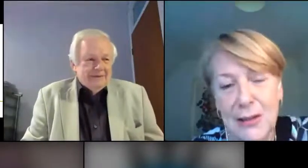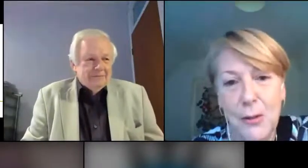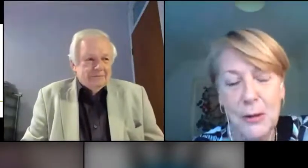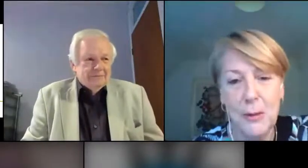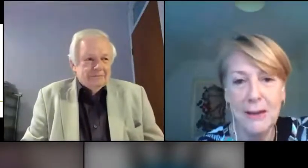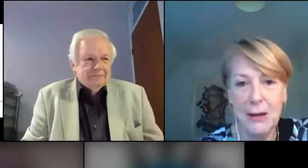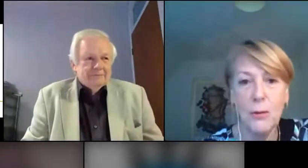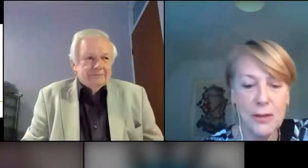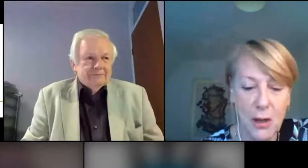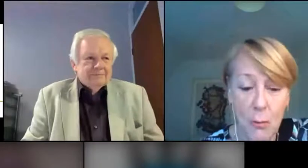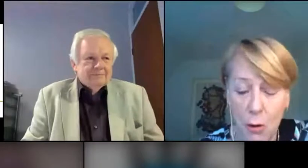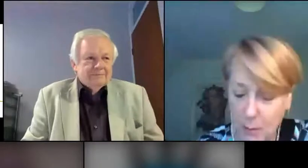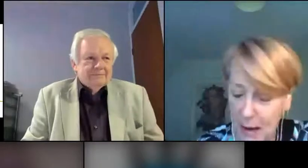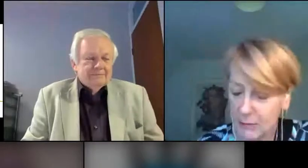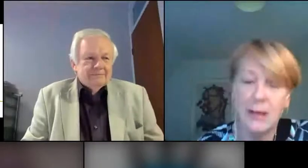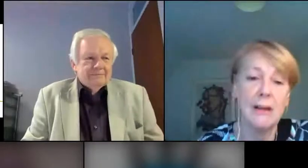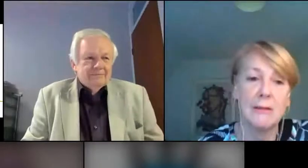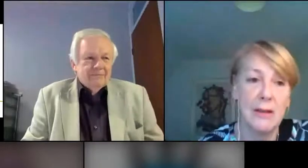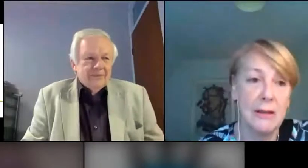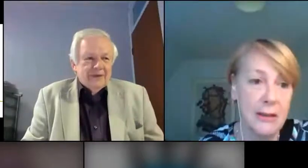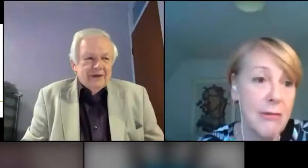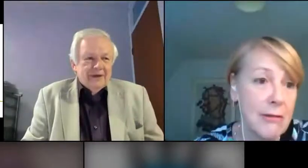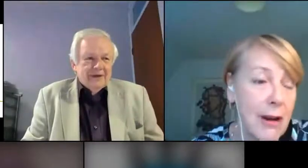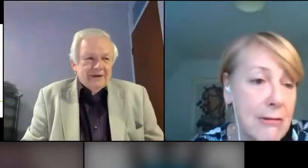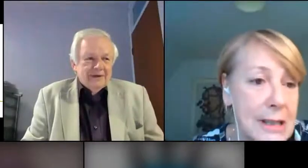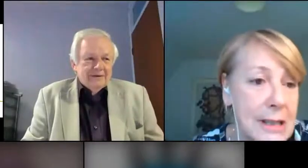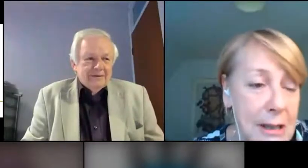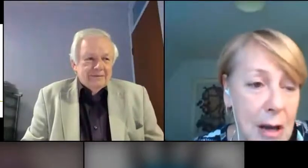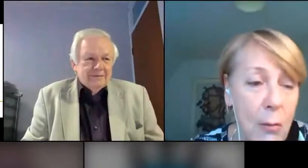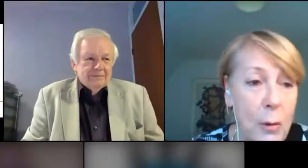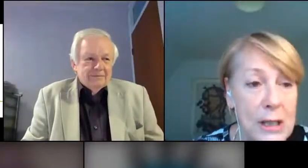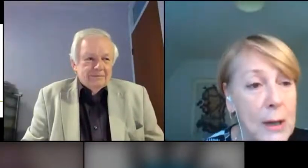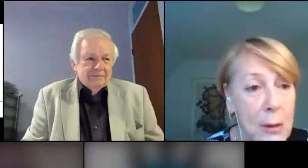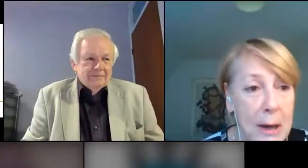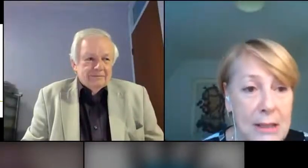lots of people out there who want to know more about Coronavirus and what we're doing about it.